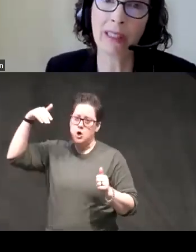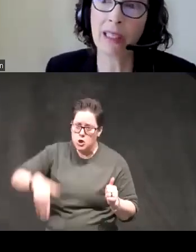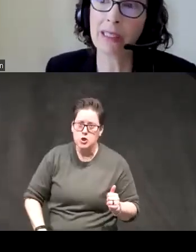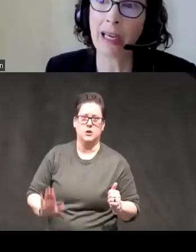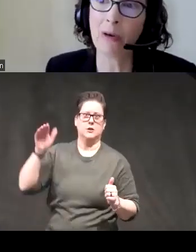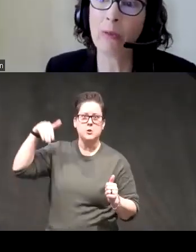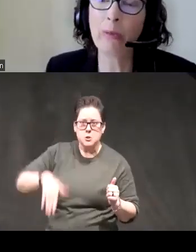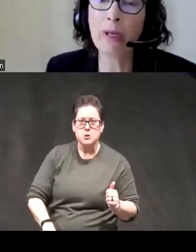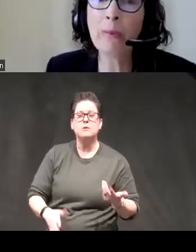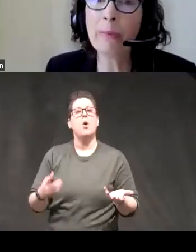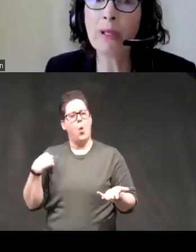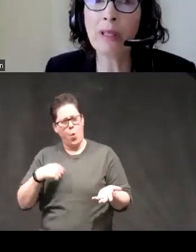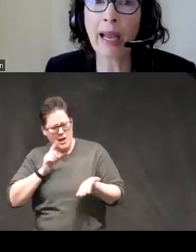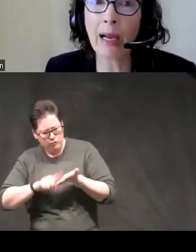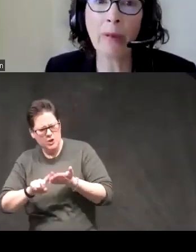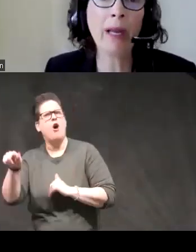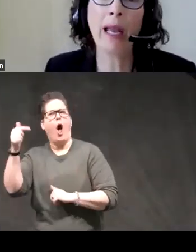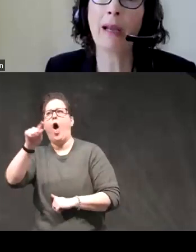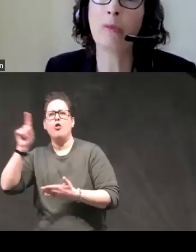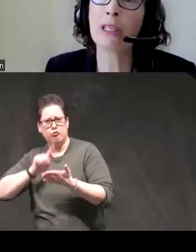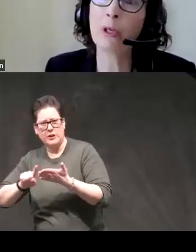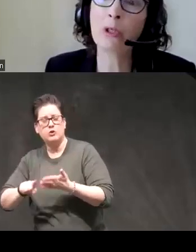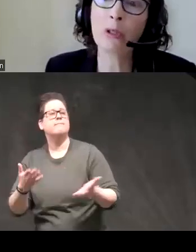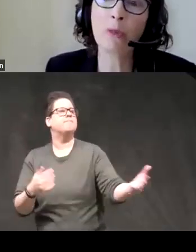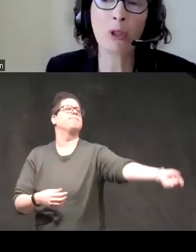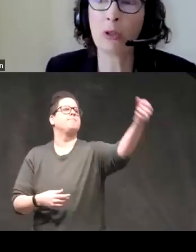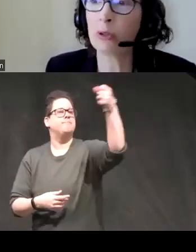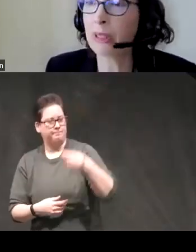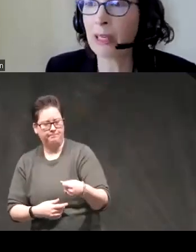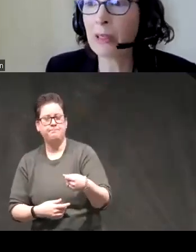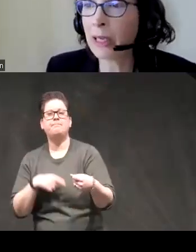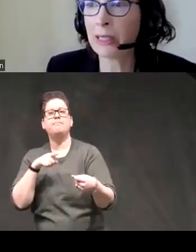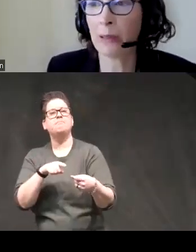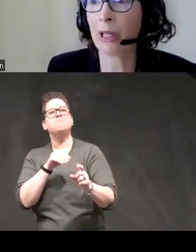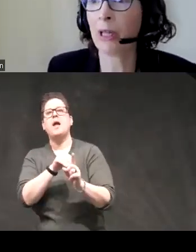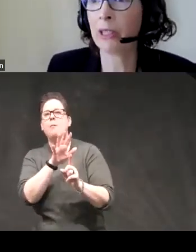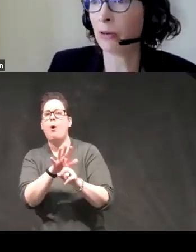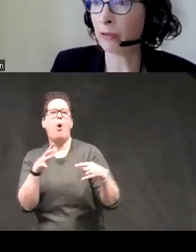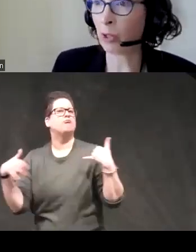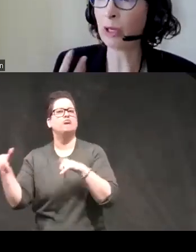studies now where we bring people in the lab and we expose them to standardized stimuli to evoke